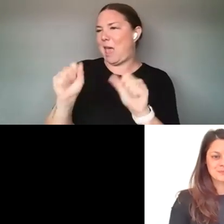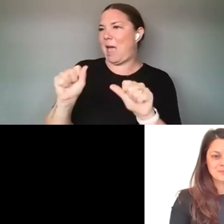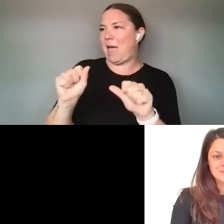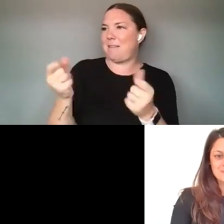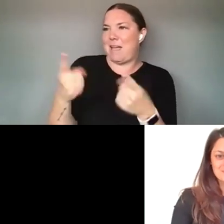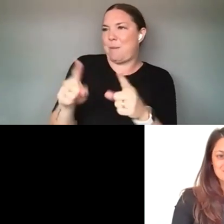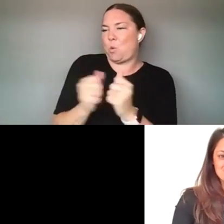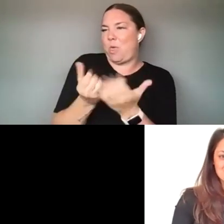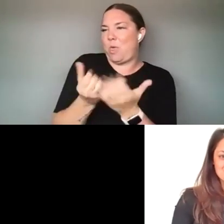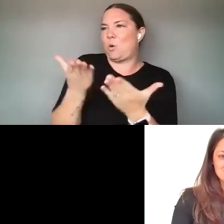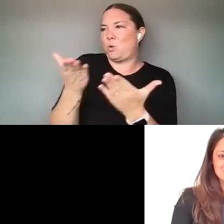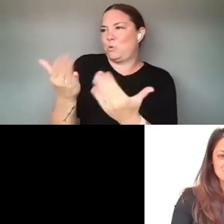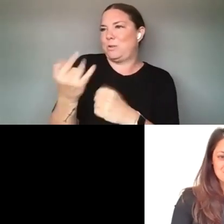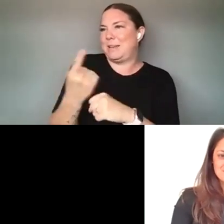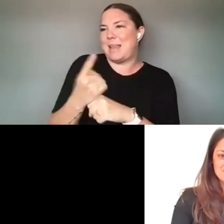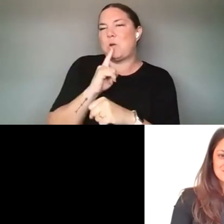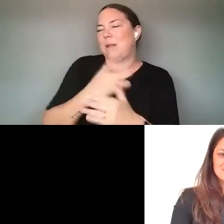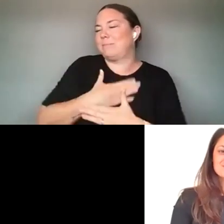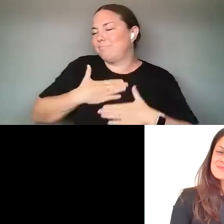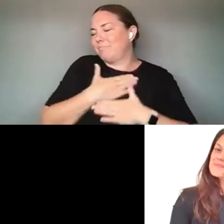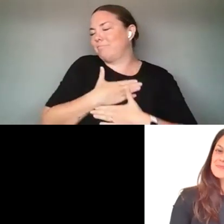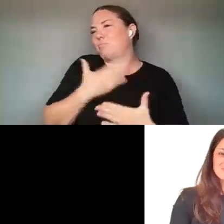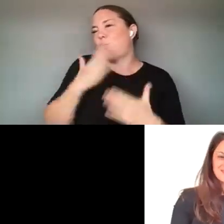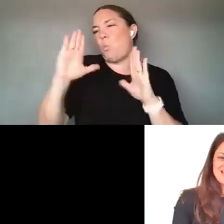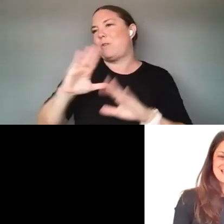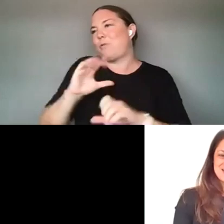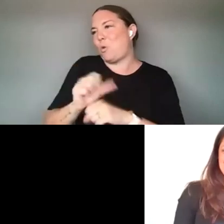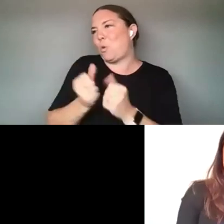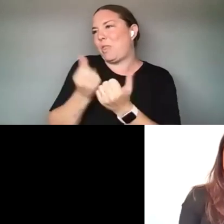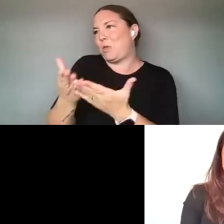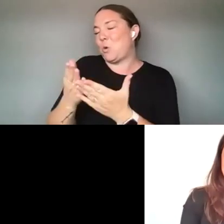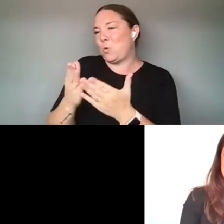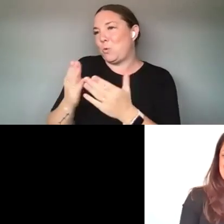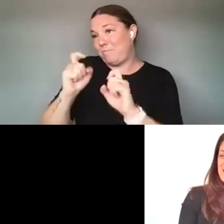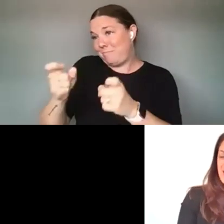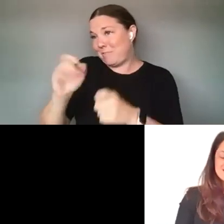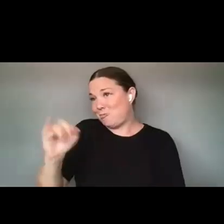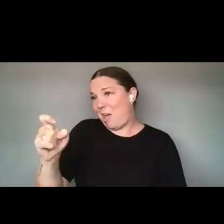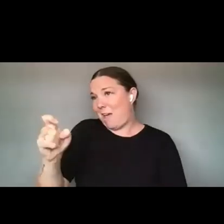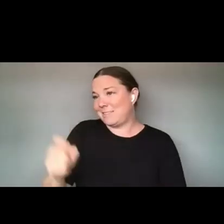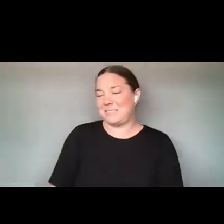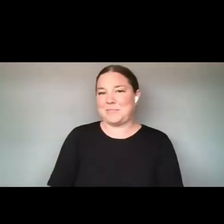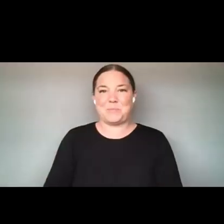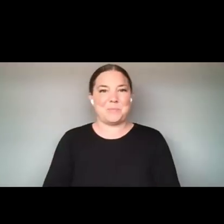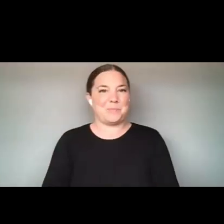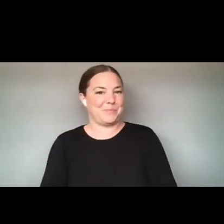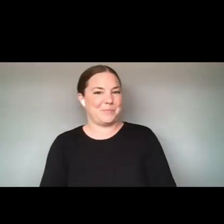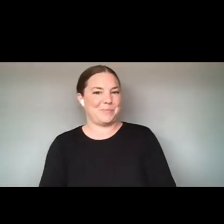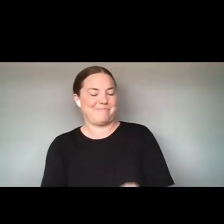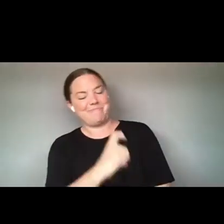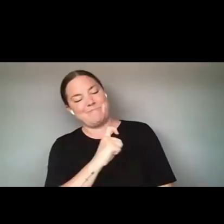TO WORK WITH. SO, JAX, IT'S ALL YOURS. THANKS HRAG. HONESTLY, YOU'VE DONE SUCH AN AMAZING JOB